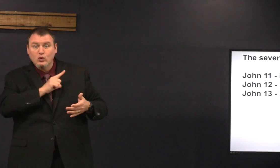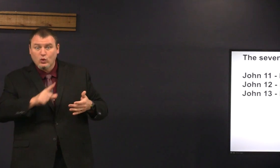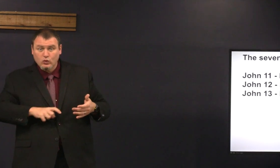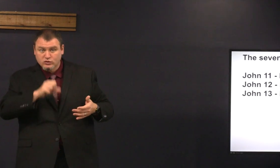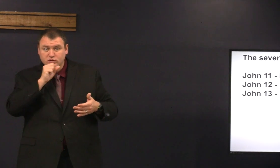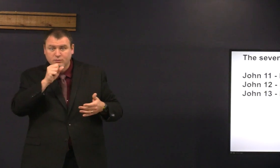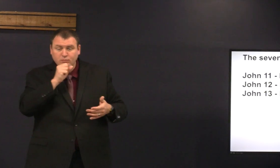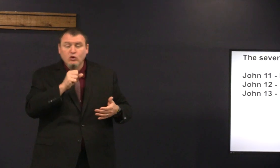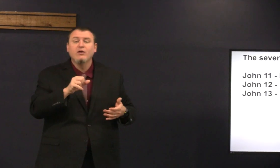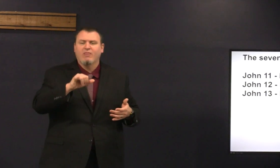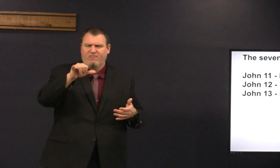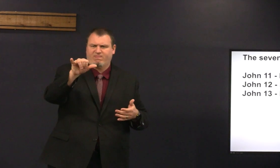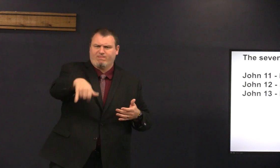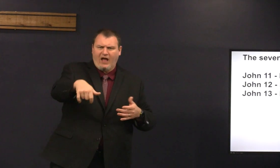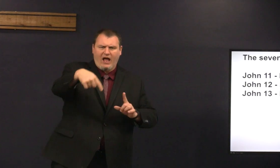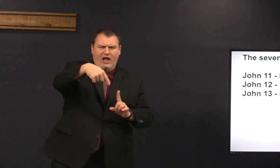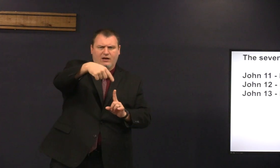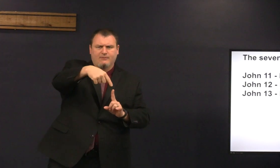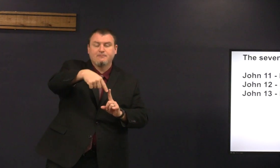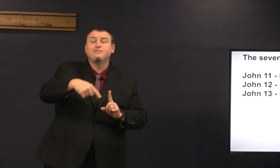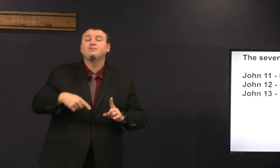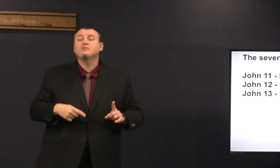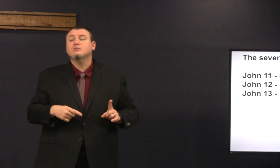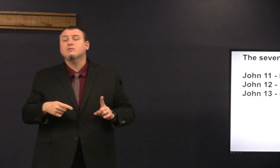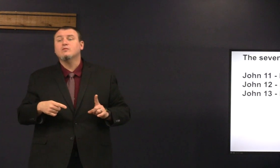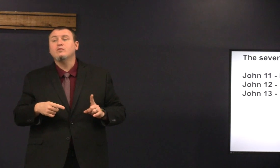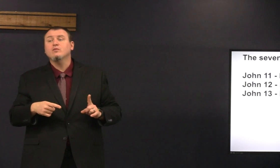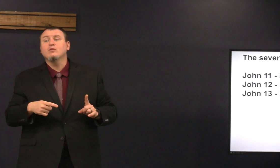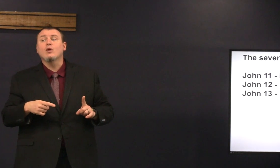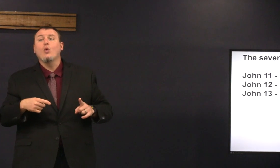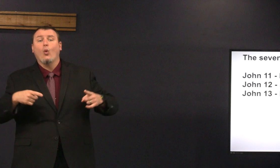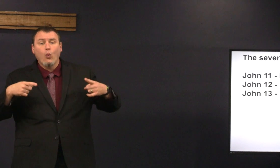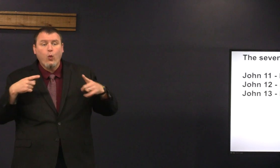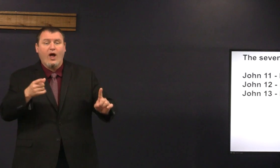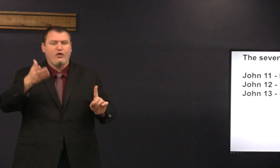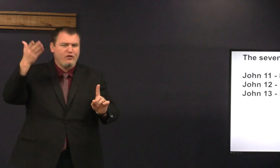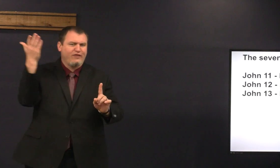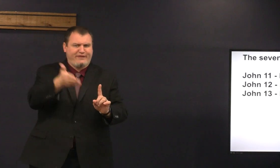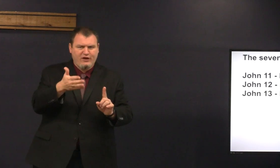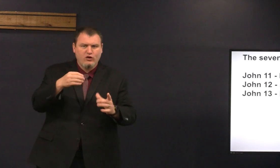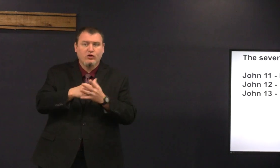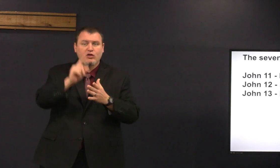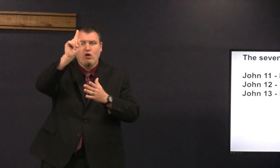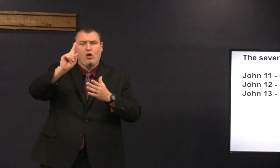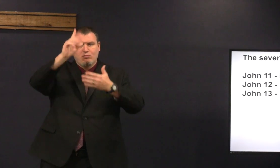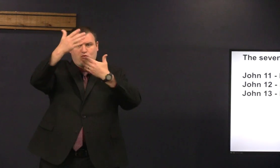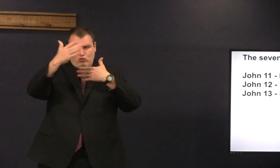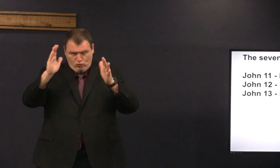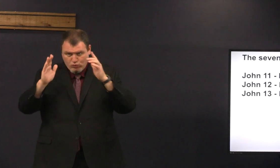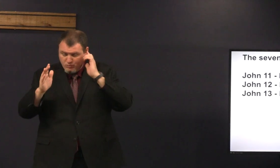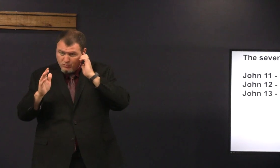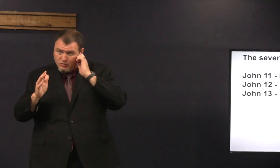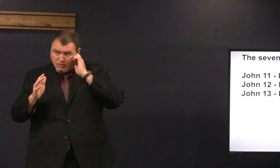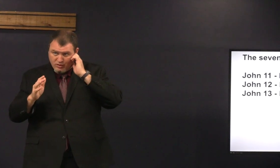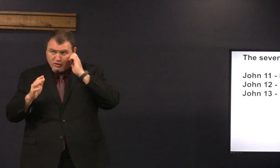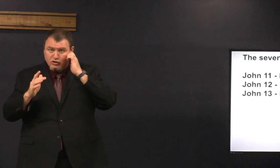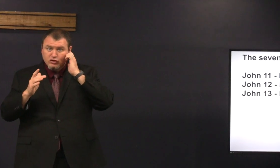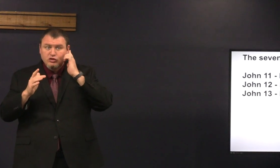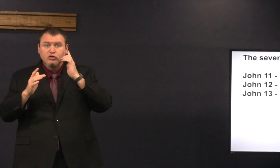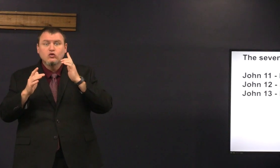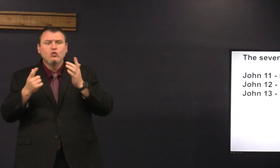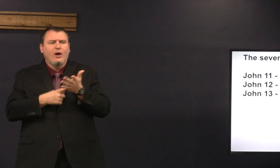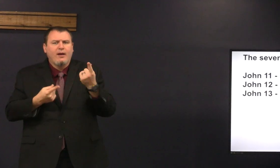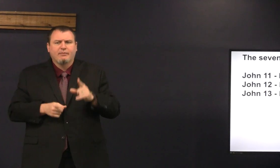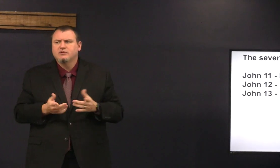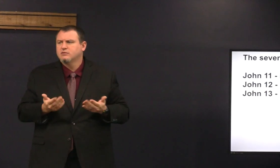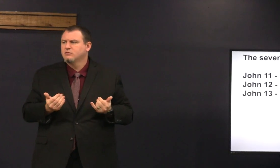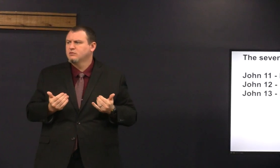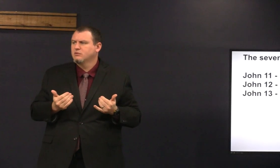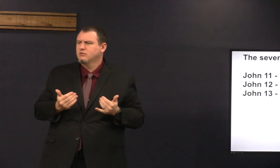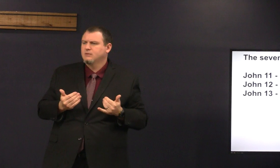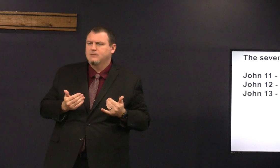you this cup is my blood this is the Last Supper and while they are in the upper room what happens